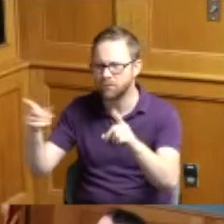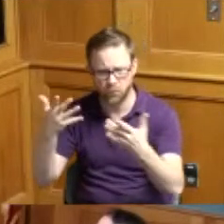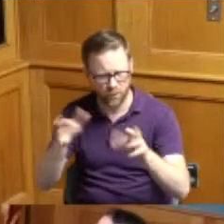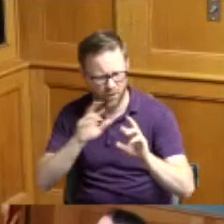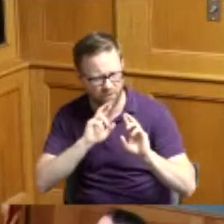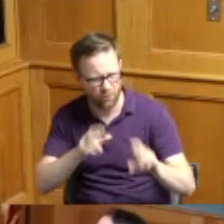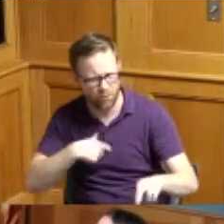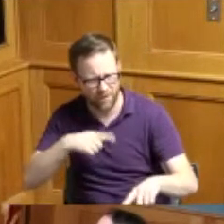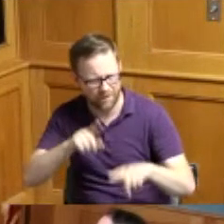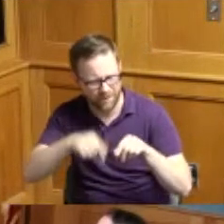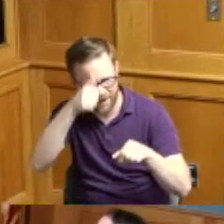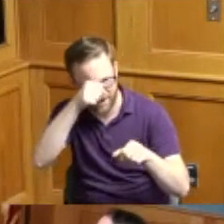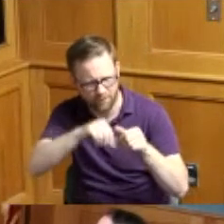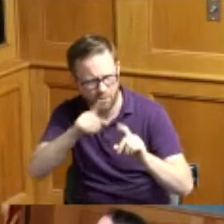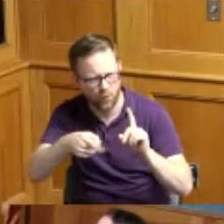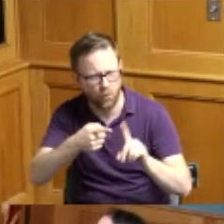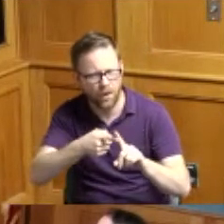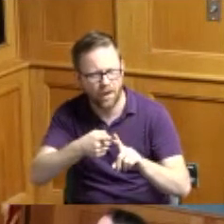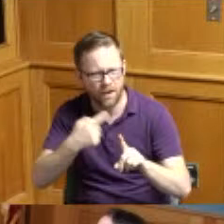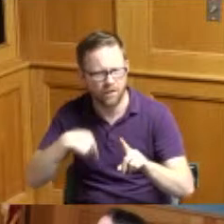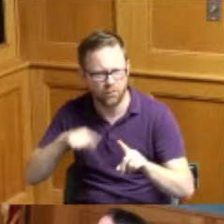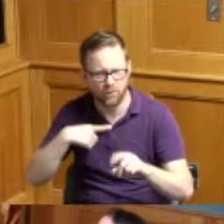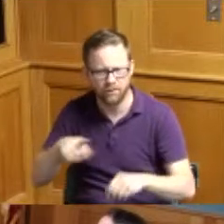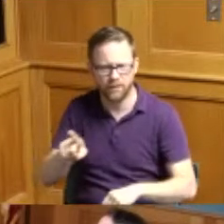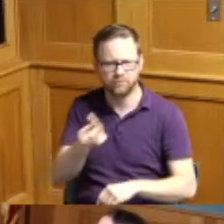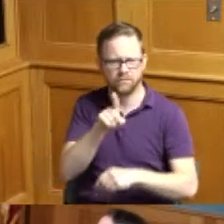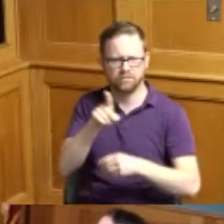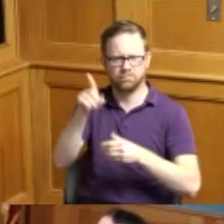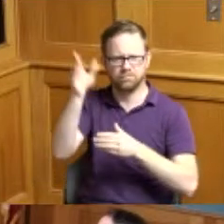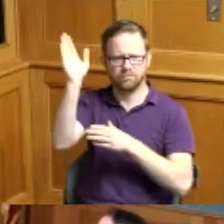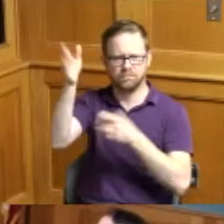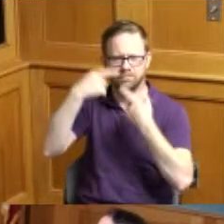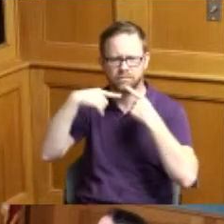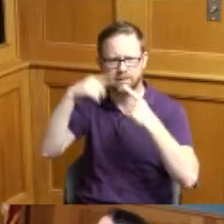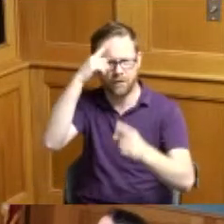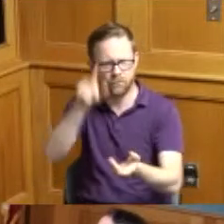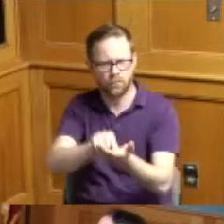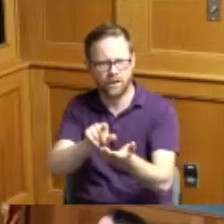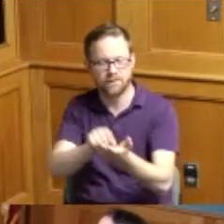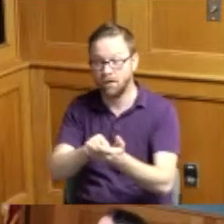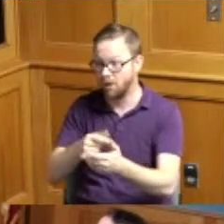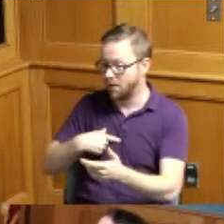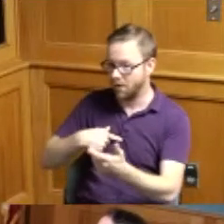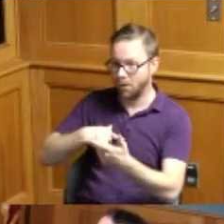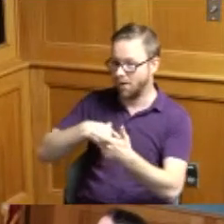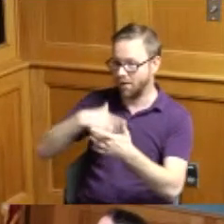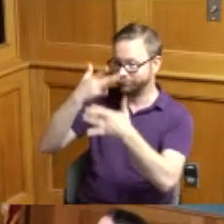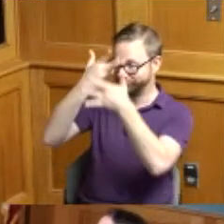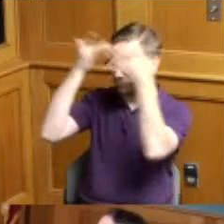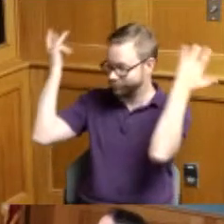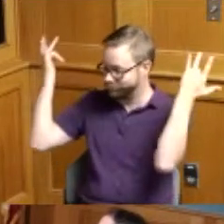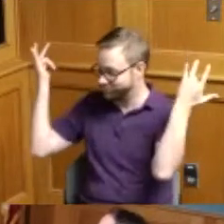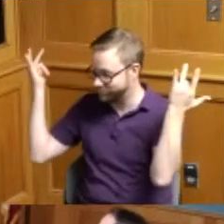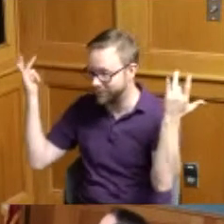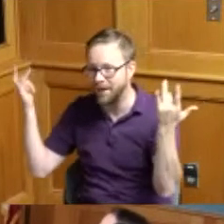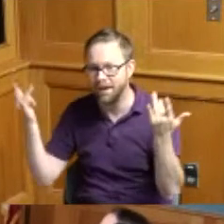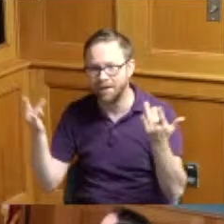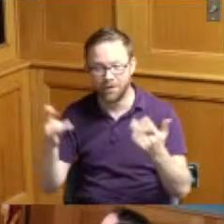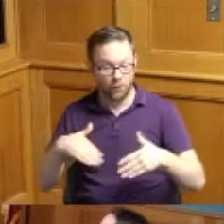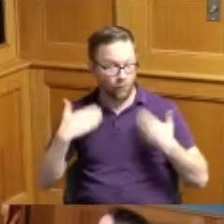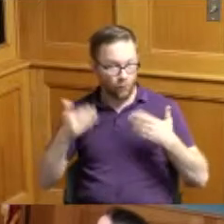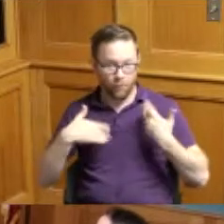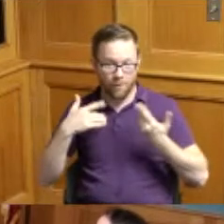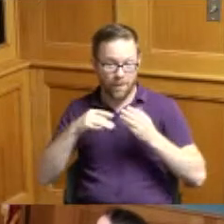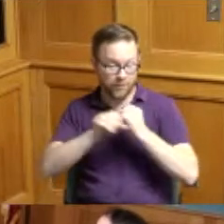when we did the press conference well I lost track of that so well I'm happy to talk about it so